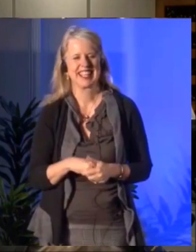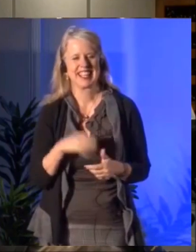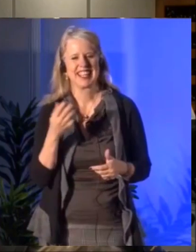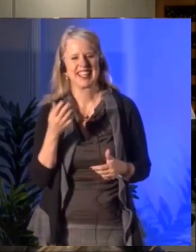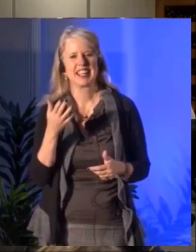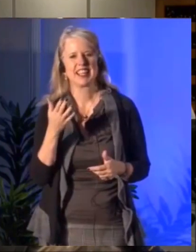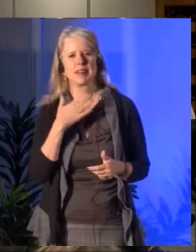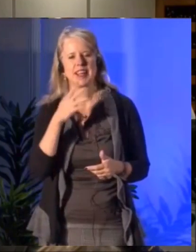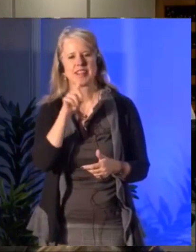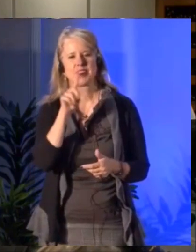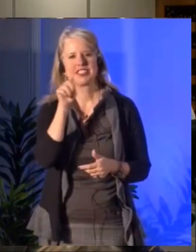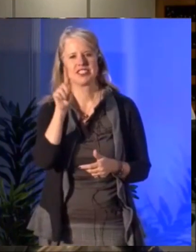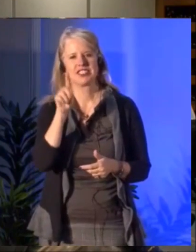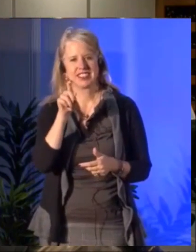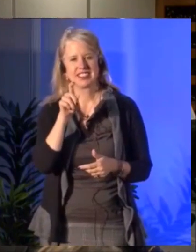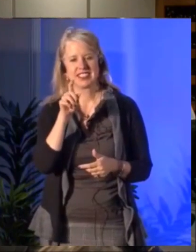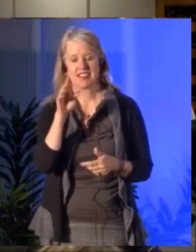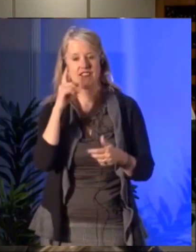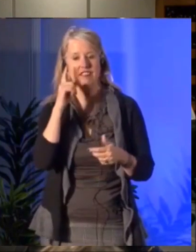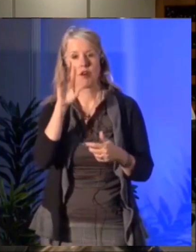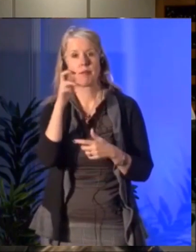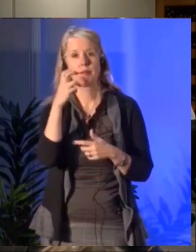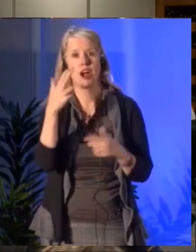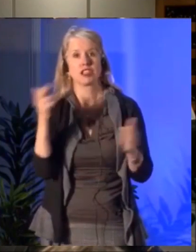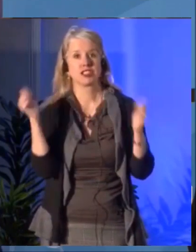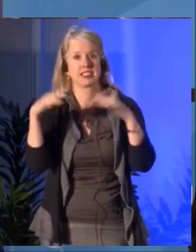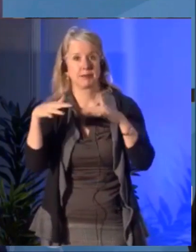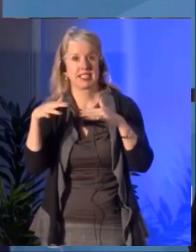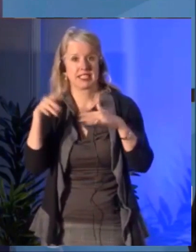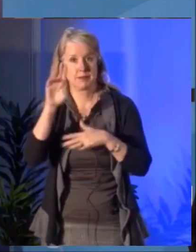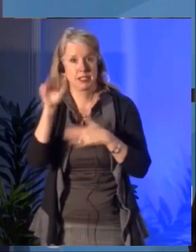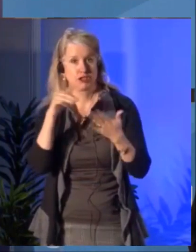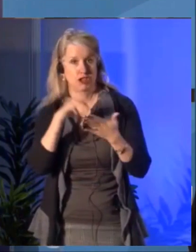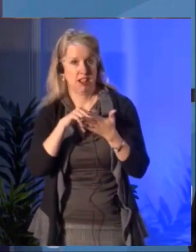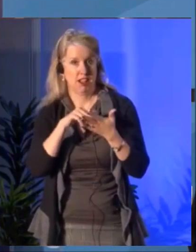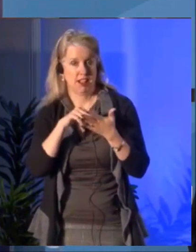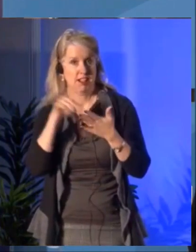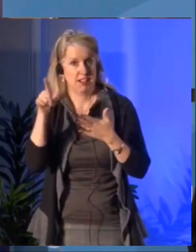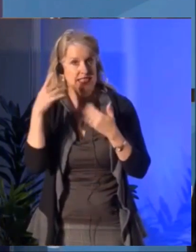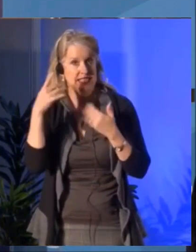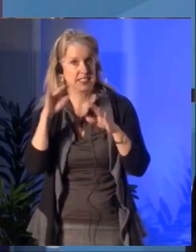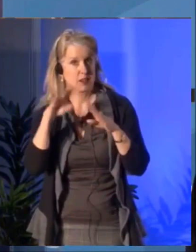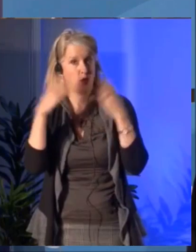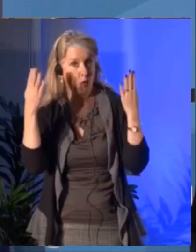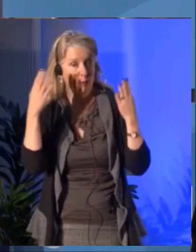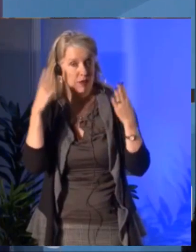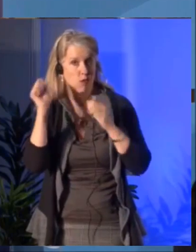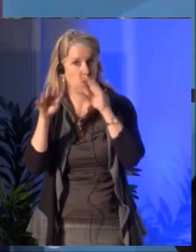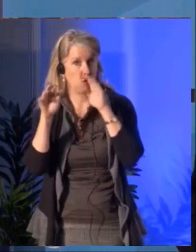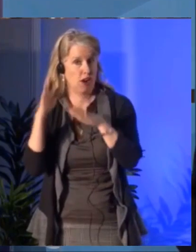so we would ask that you please keep your questions more general. [ French Language Being Spoken ]